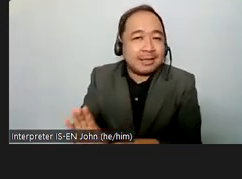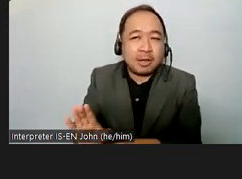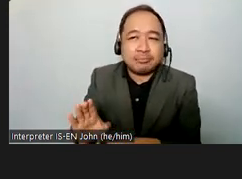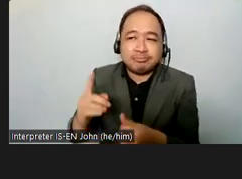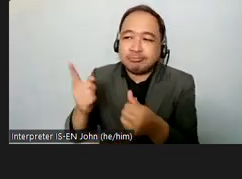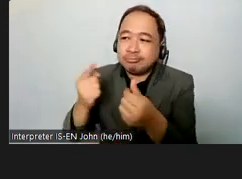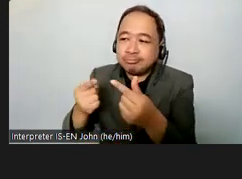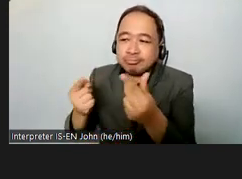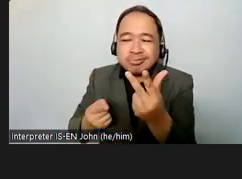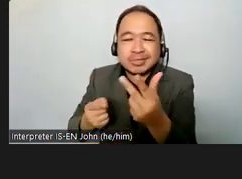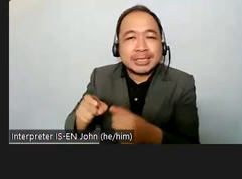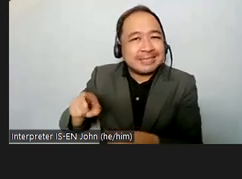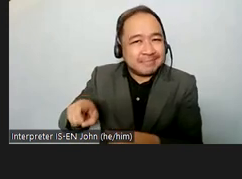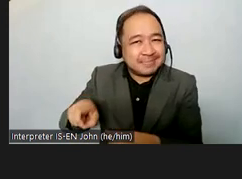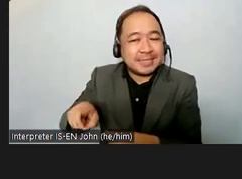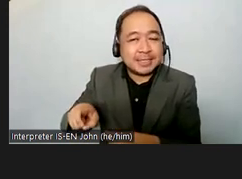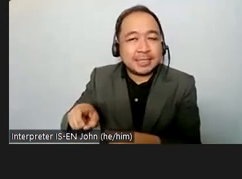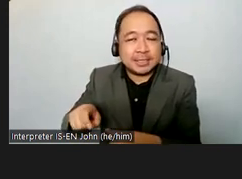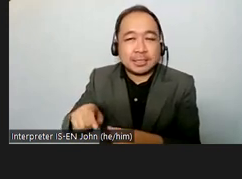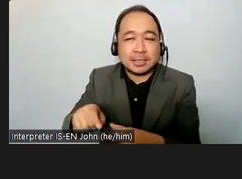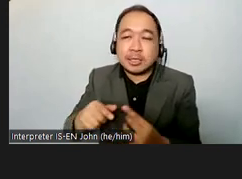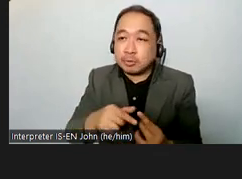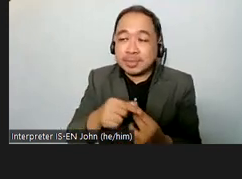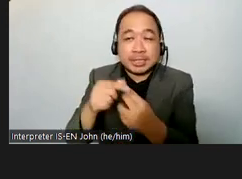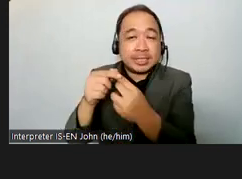special attention to the necessity of helping the